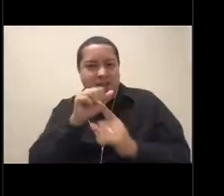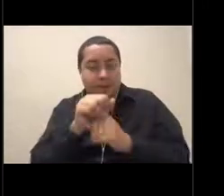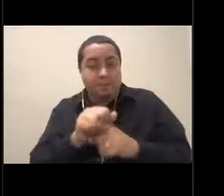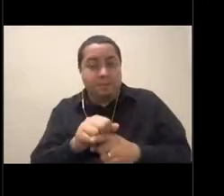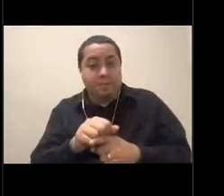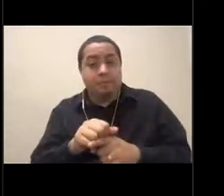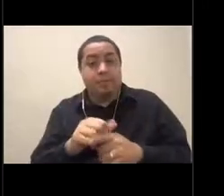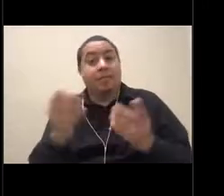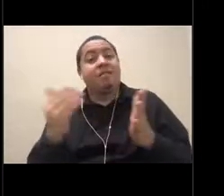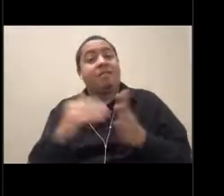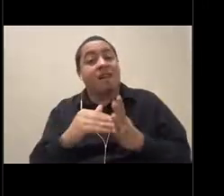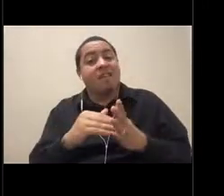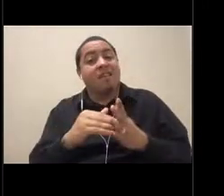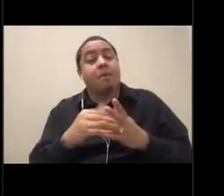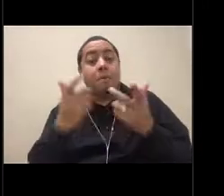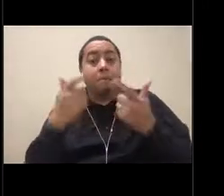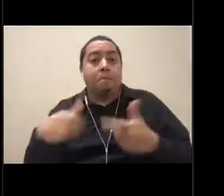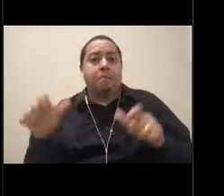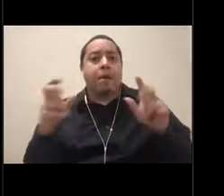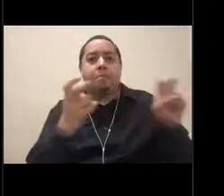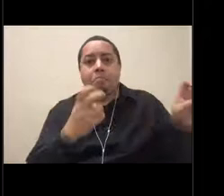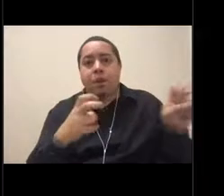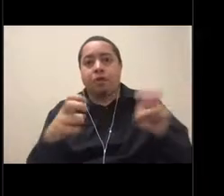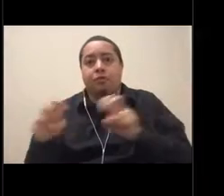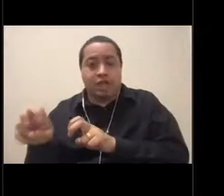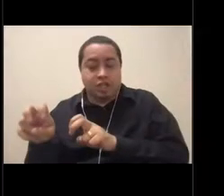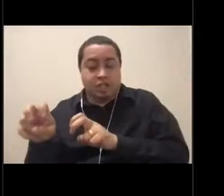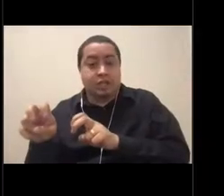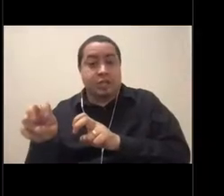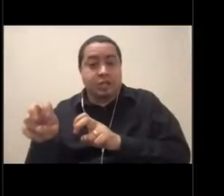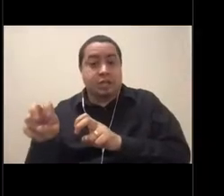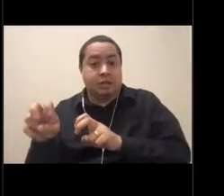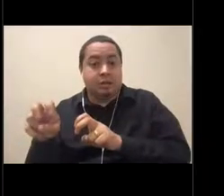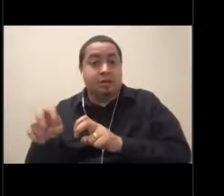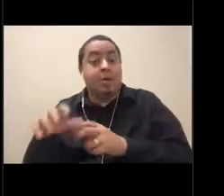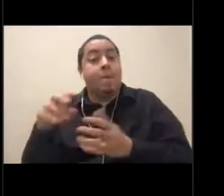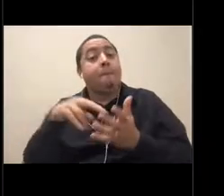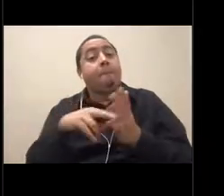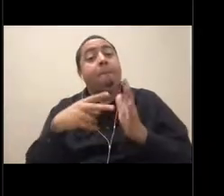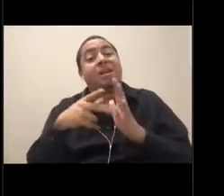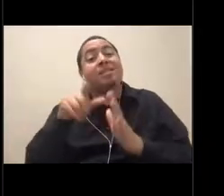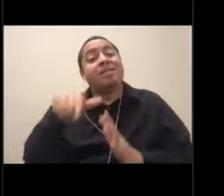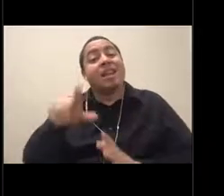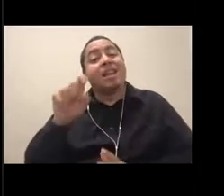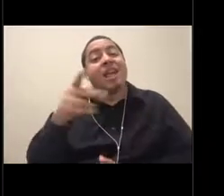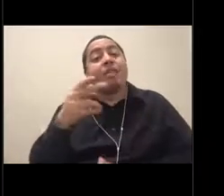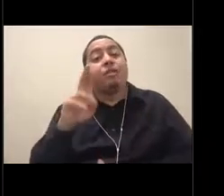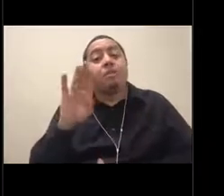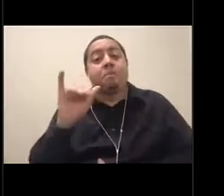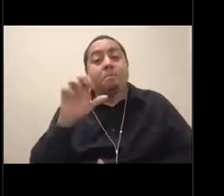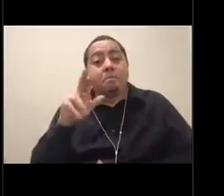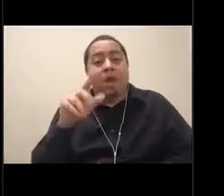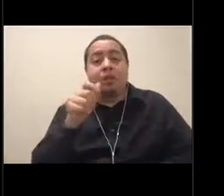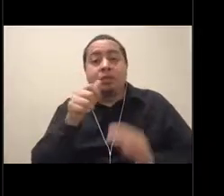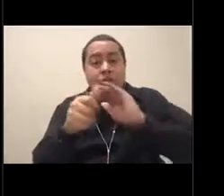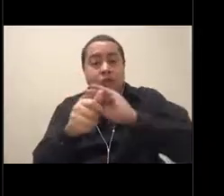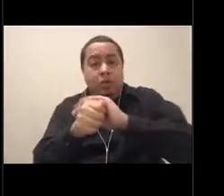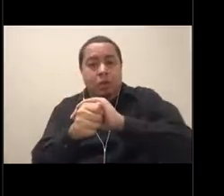leatherback sea turtles are actually a critically endangered species. But this guy got to his nesting beach or her nesting beach, I should say,